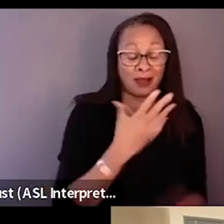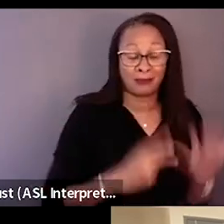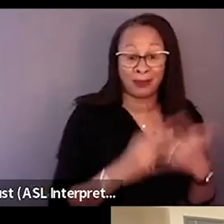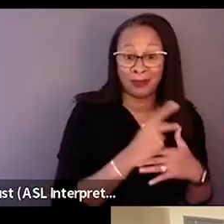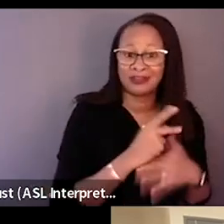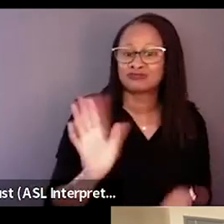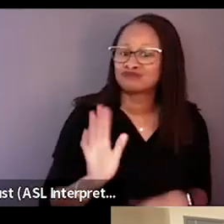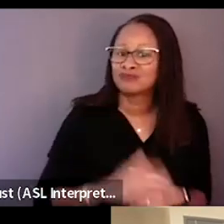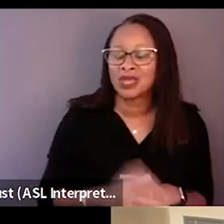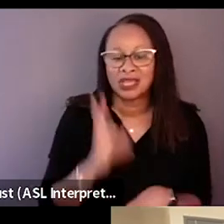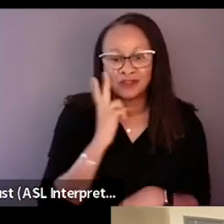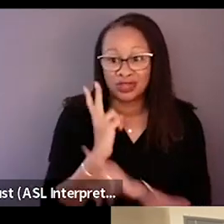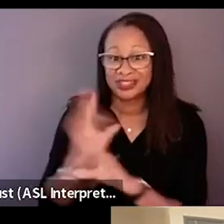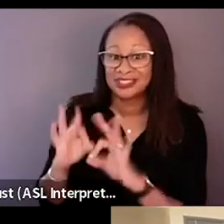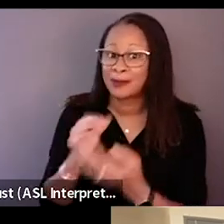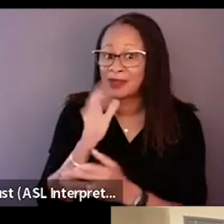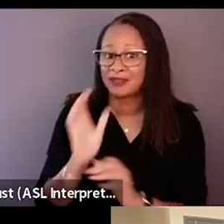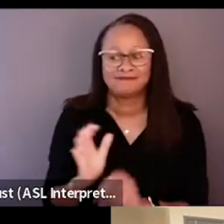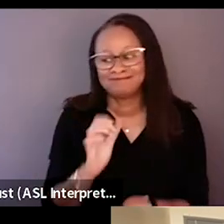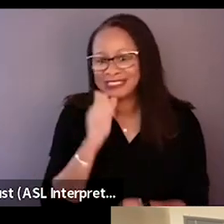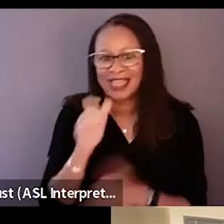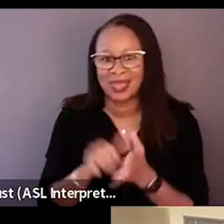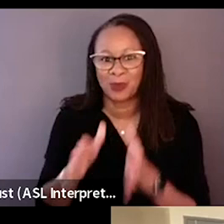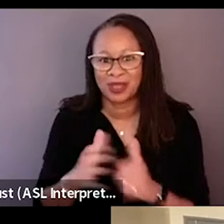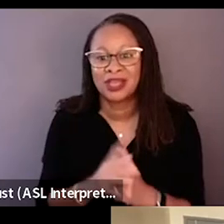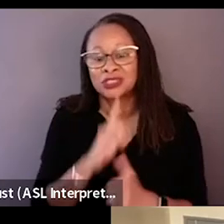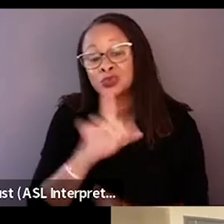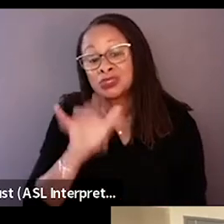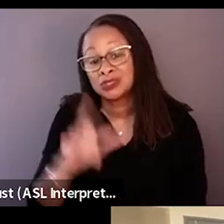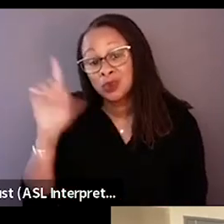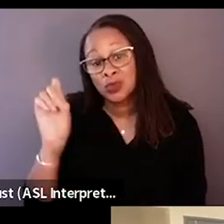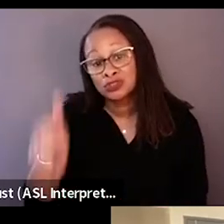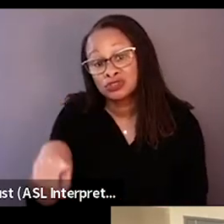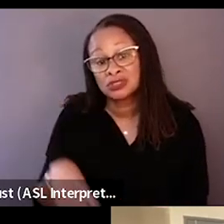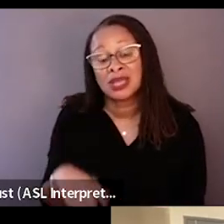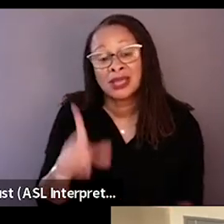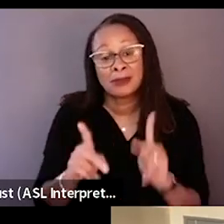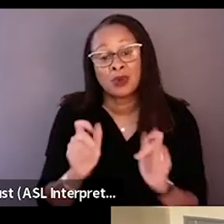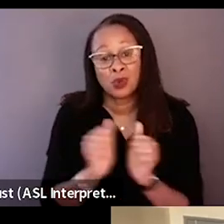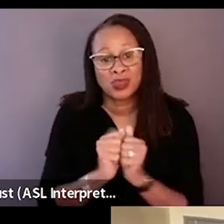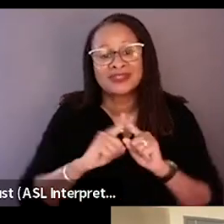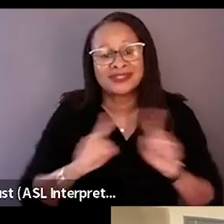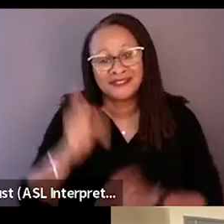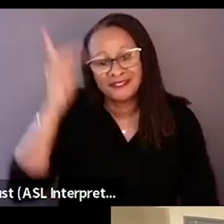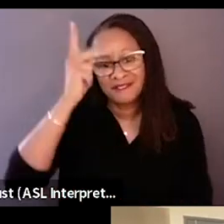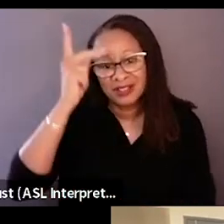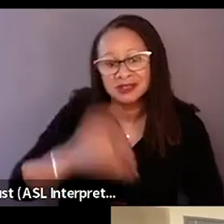If you look at the Sievs, their family is not that way. It's really a question of people with different philosophies, people beliefs,